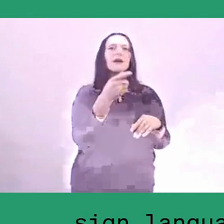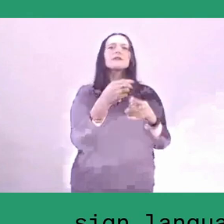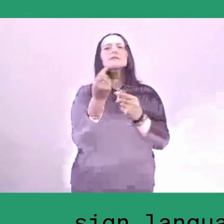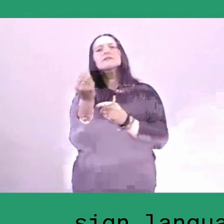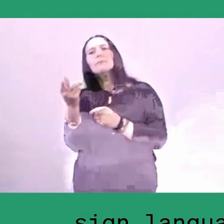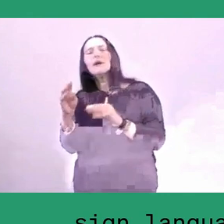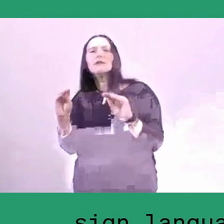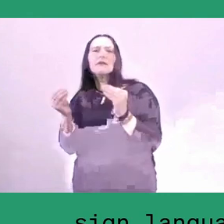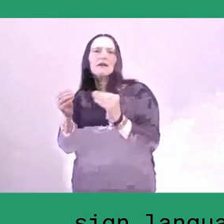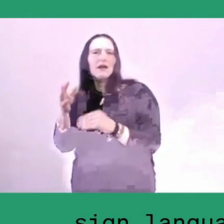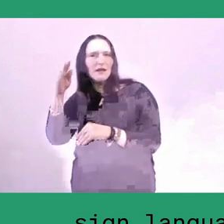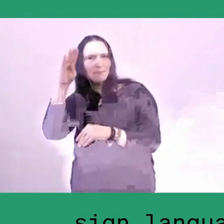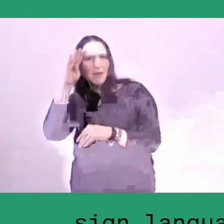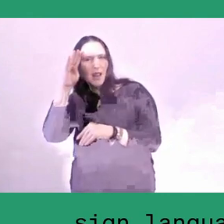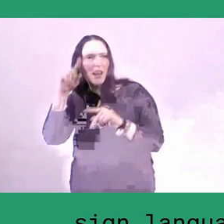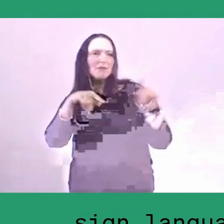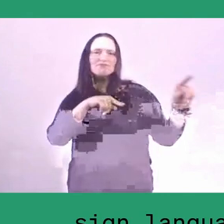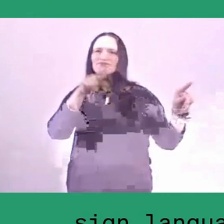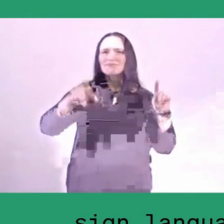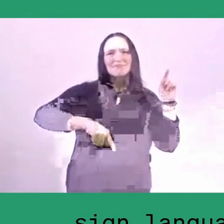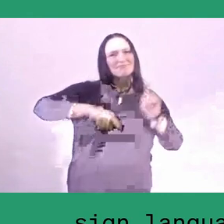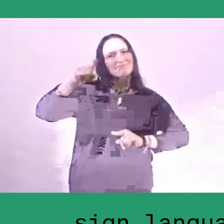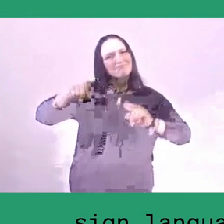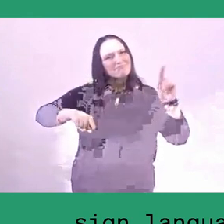So it's completely... very varied.